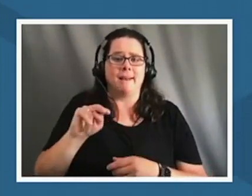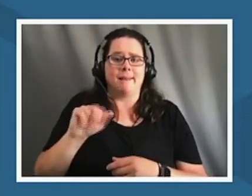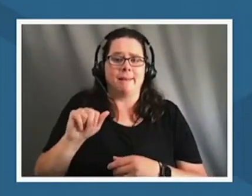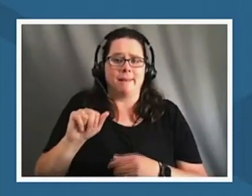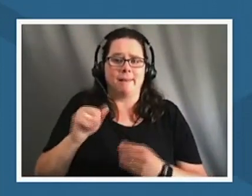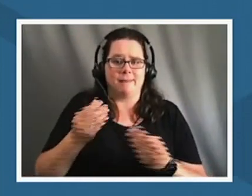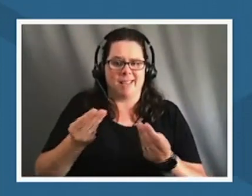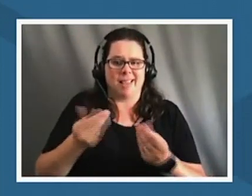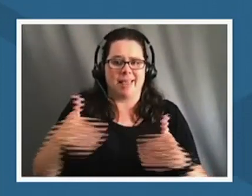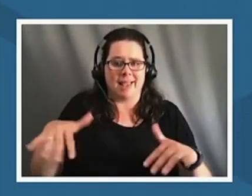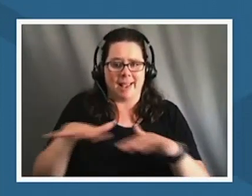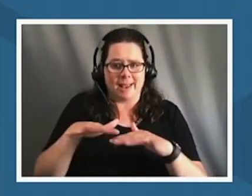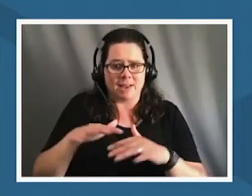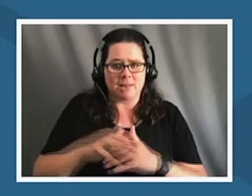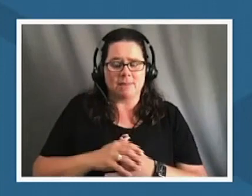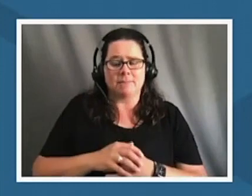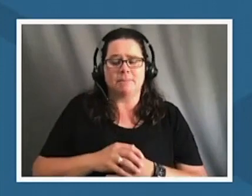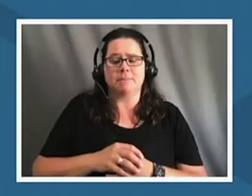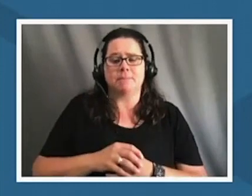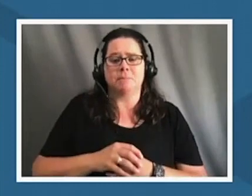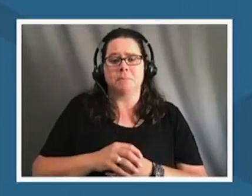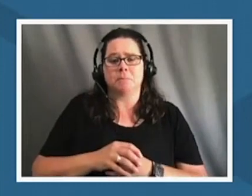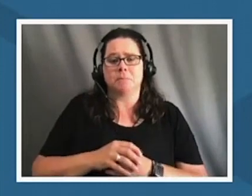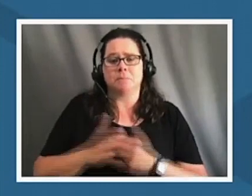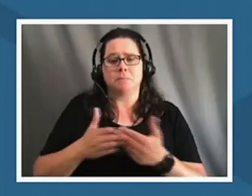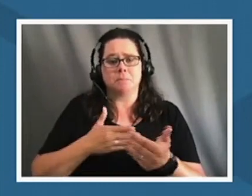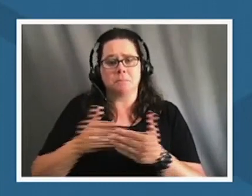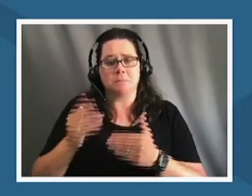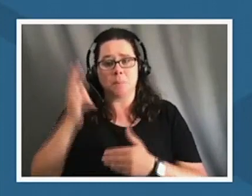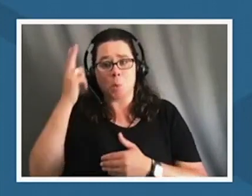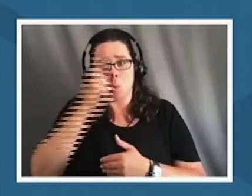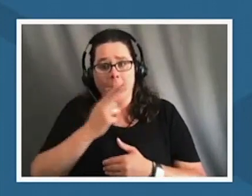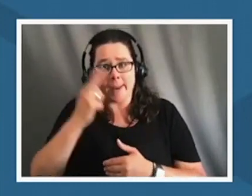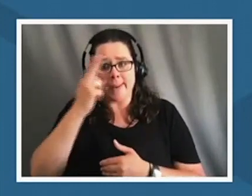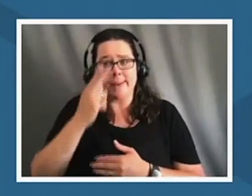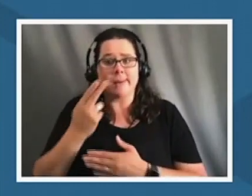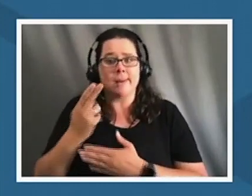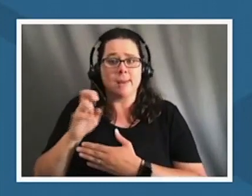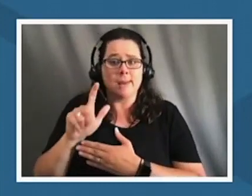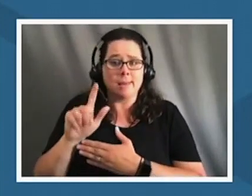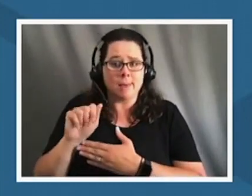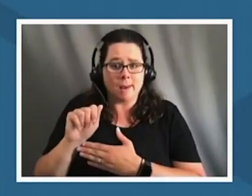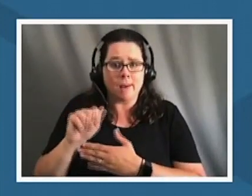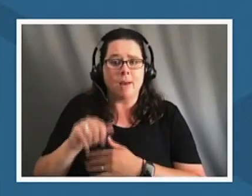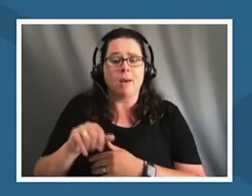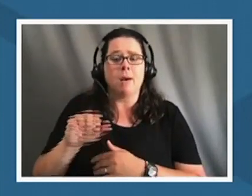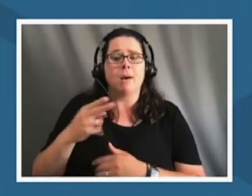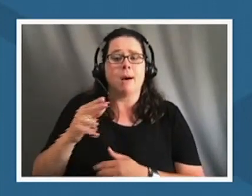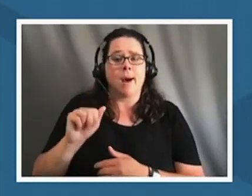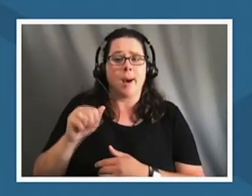whether it was